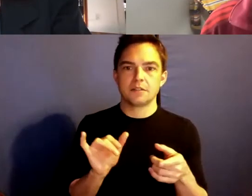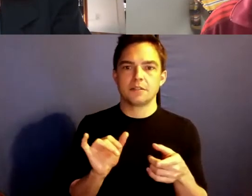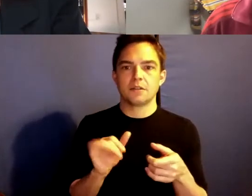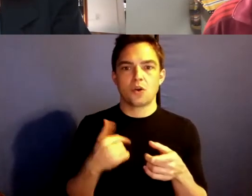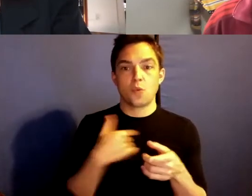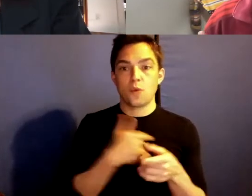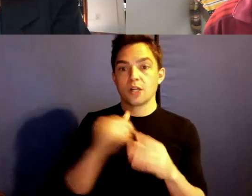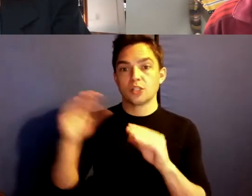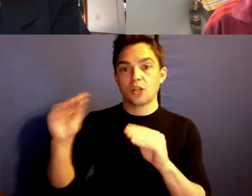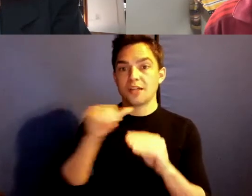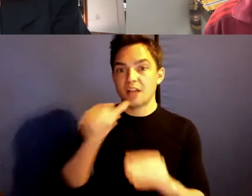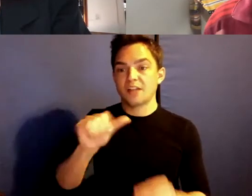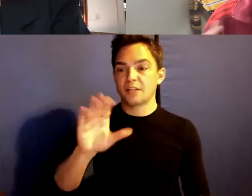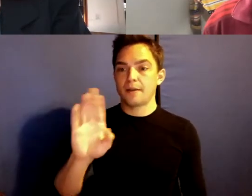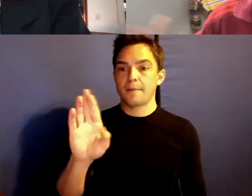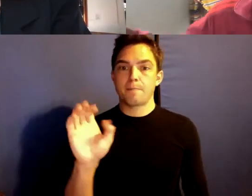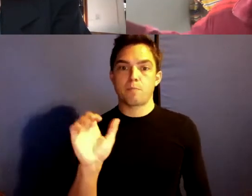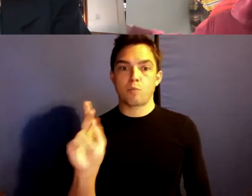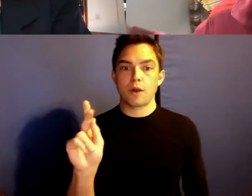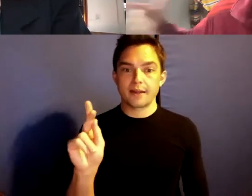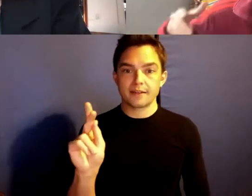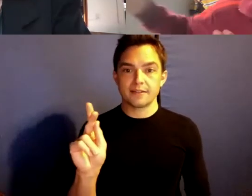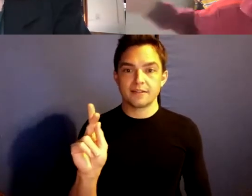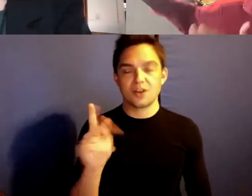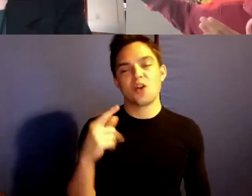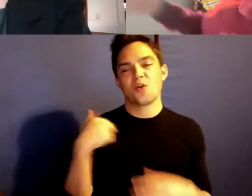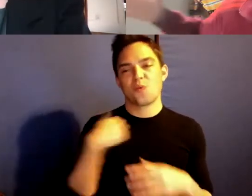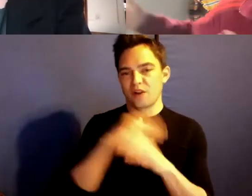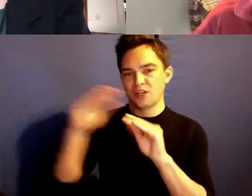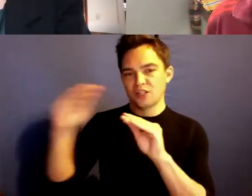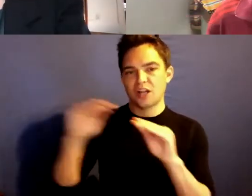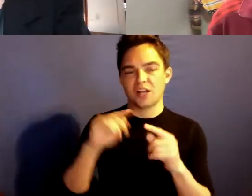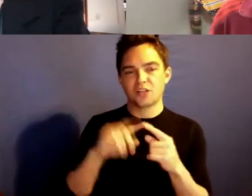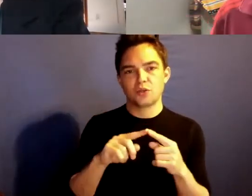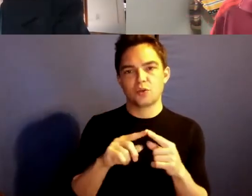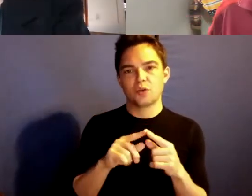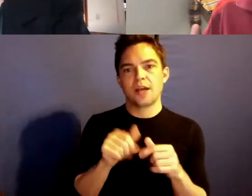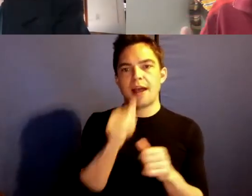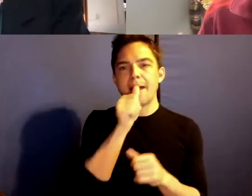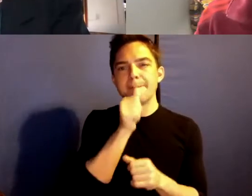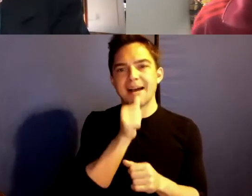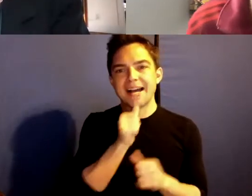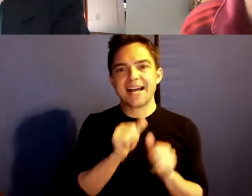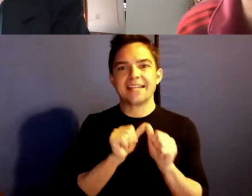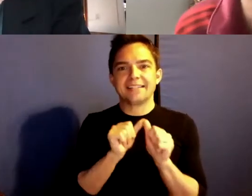We are taught to abide. Maybe I don't want to take us back to abide